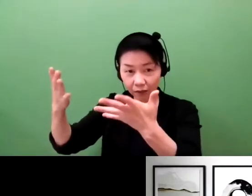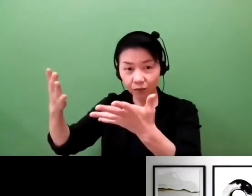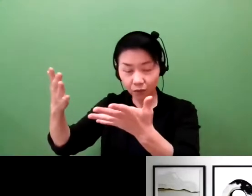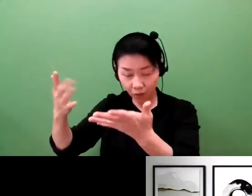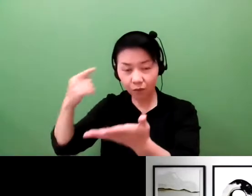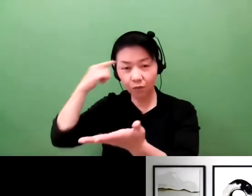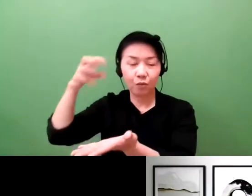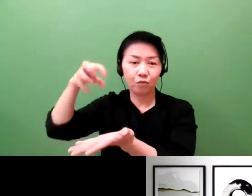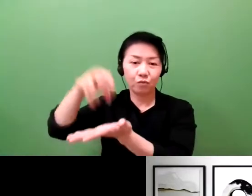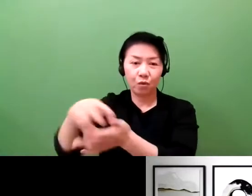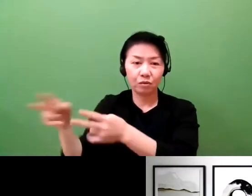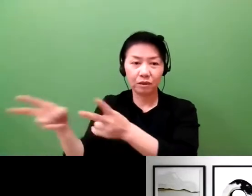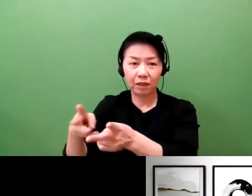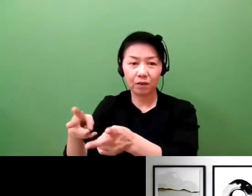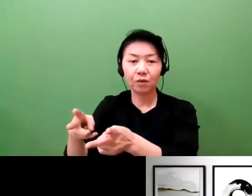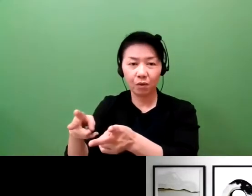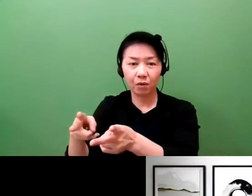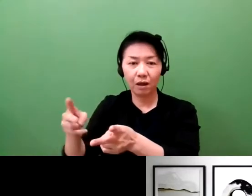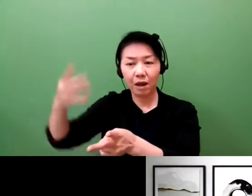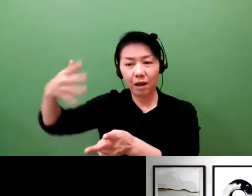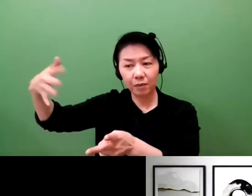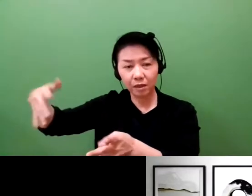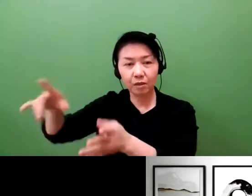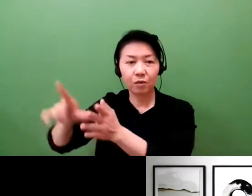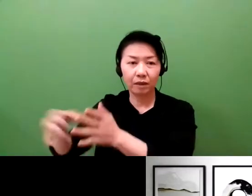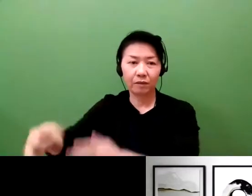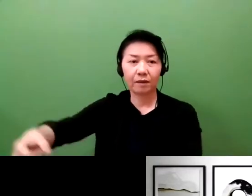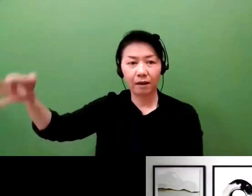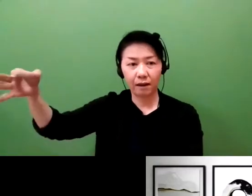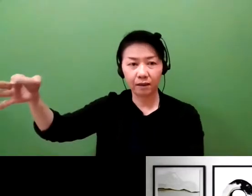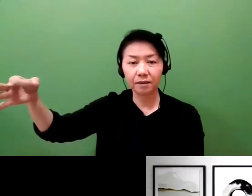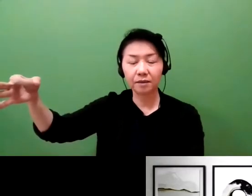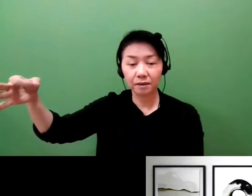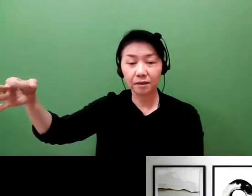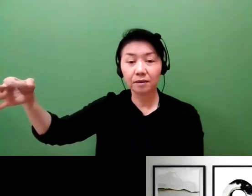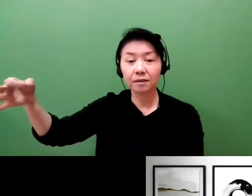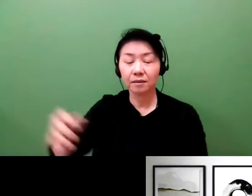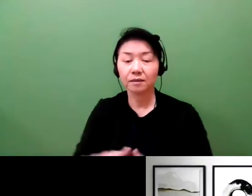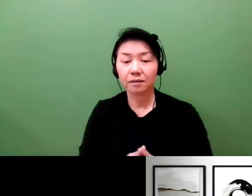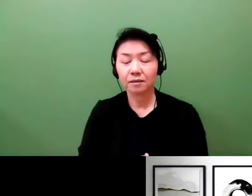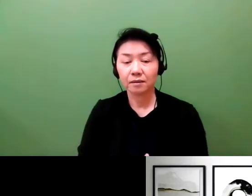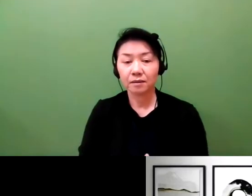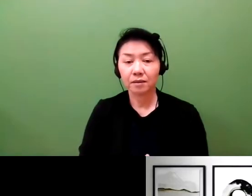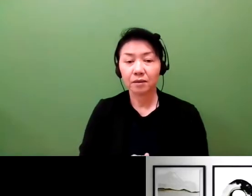using the patent system, prevents a formidable challenge.